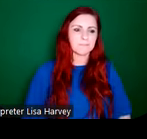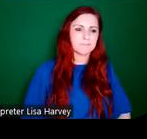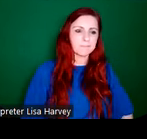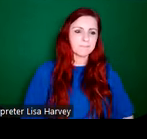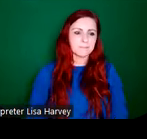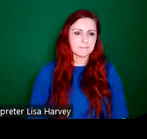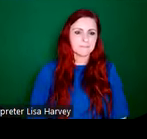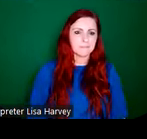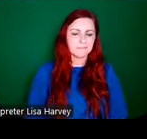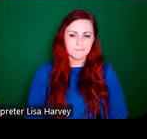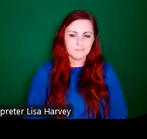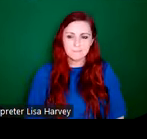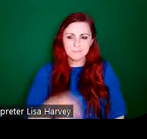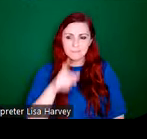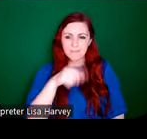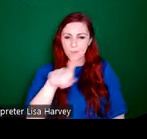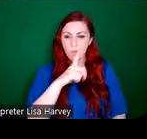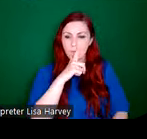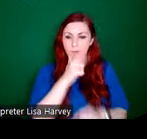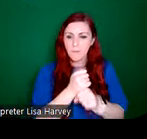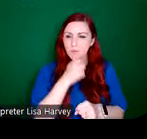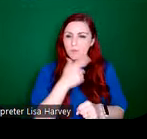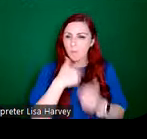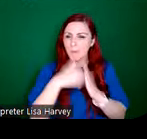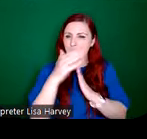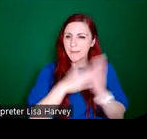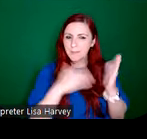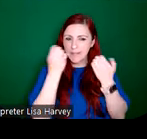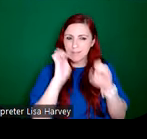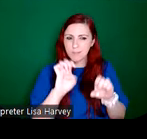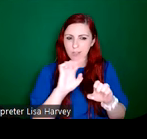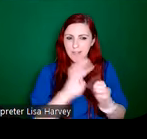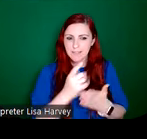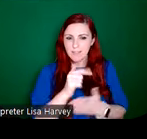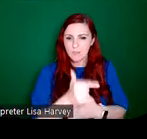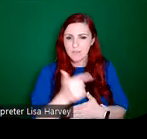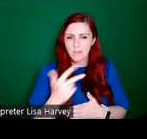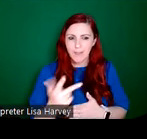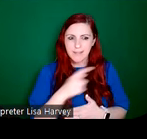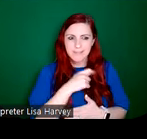Swanzyabout the Dublin Painters Exhibition in 1923. She writes "Harry Clarke, as